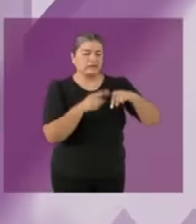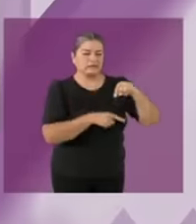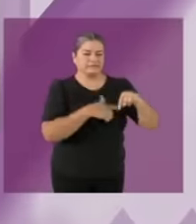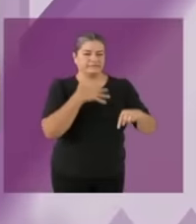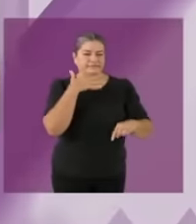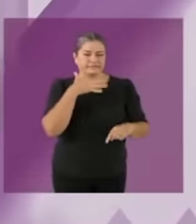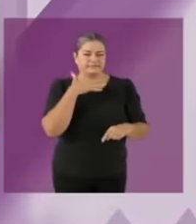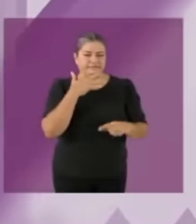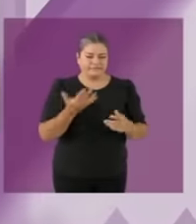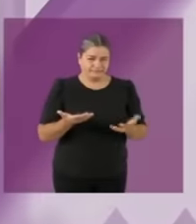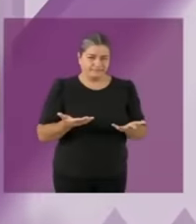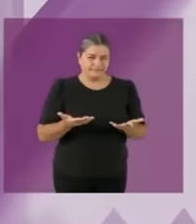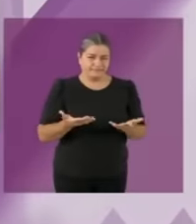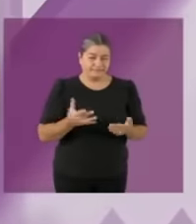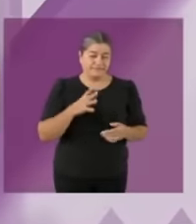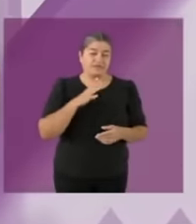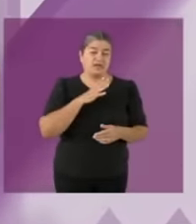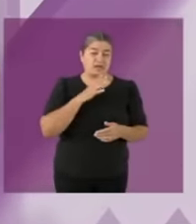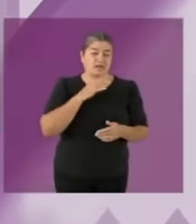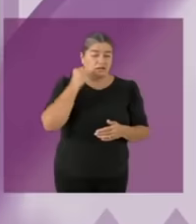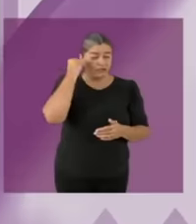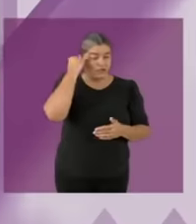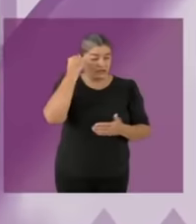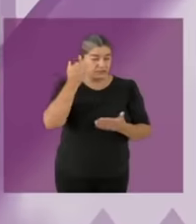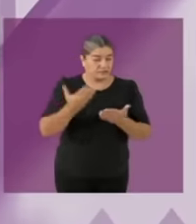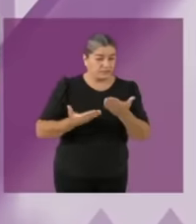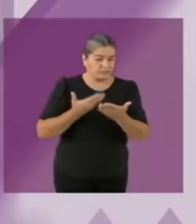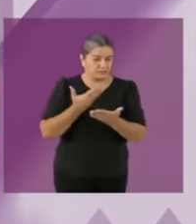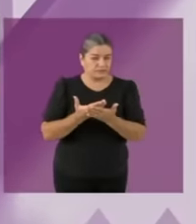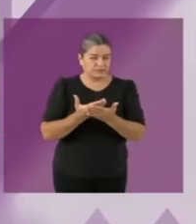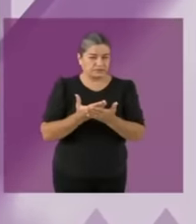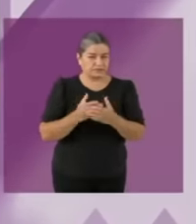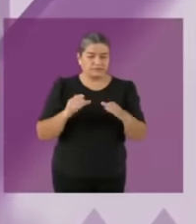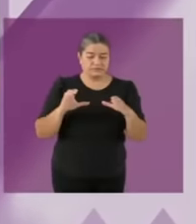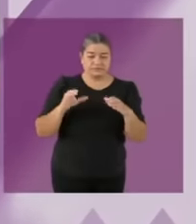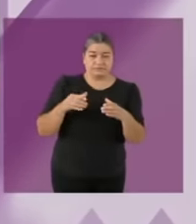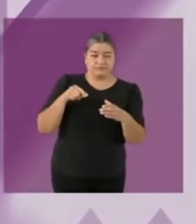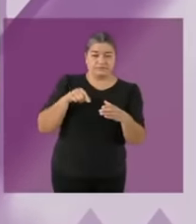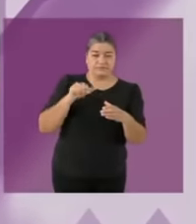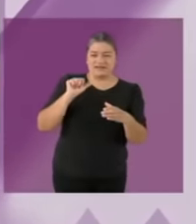a national project that we have developed with different personalities that you know